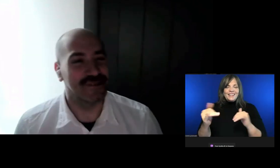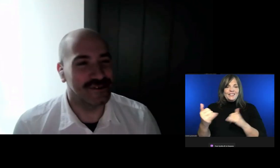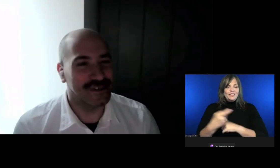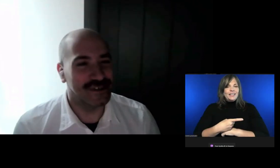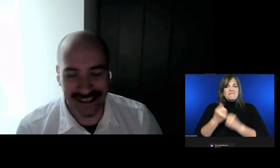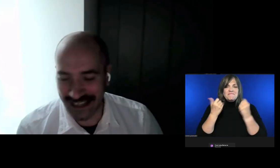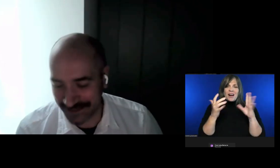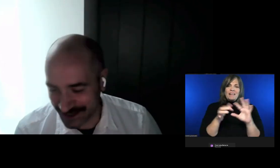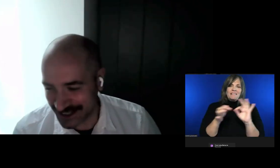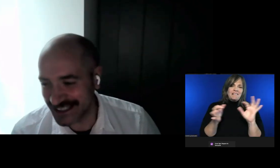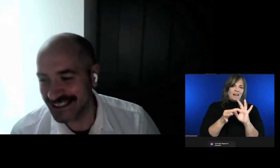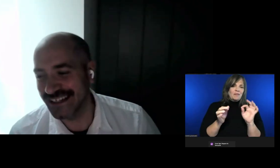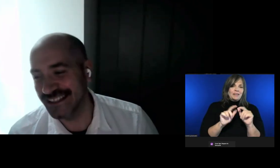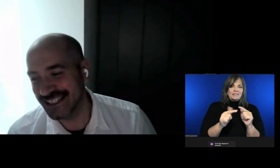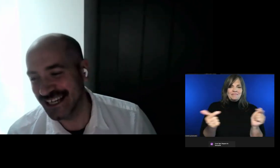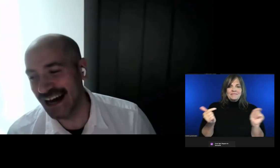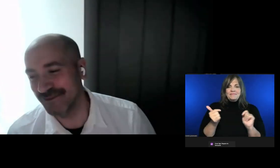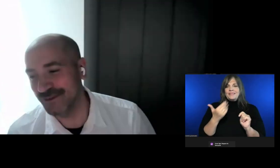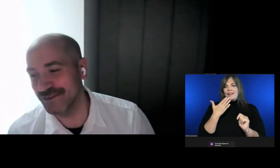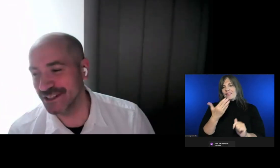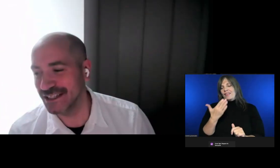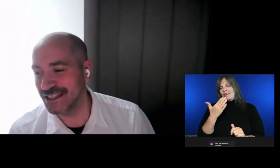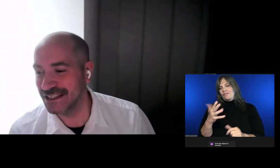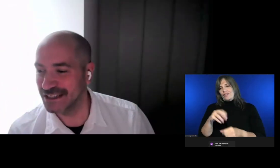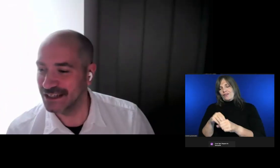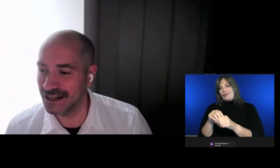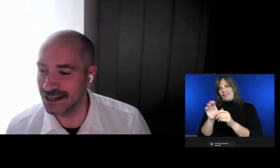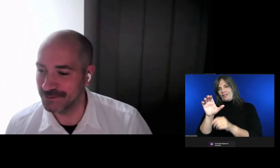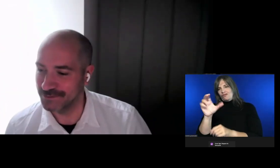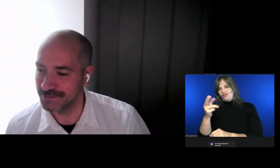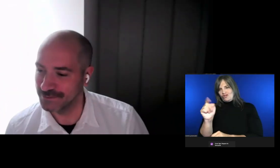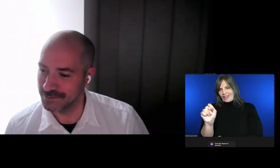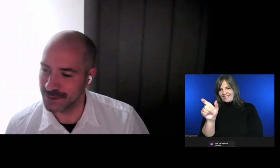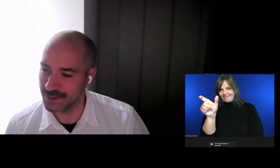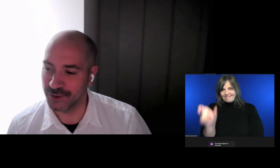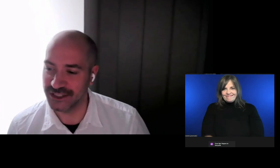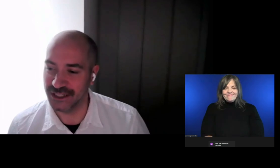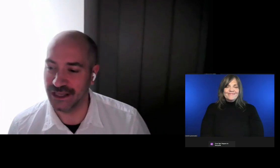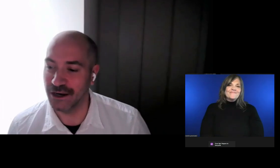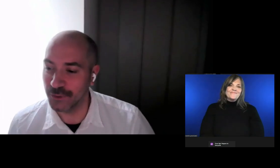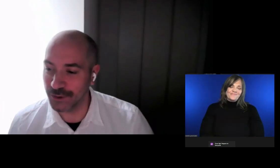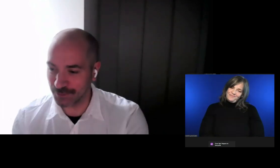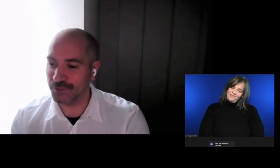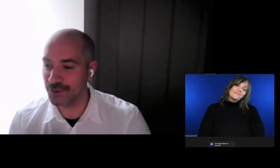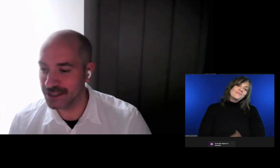on air, all the captions kept showing up, on top.